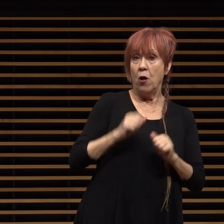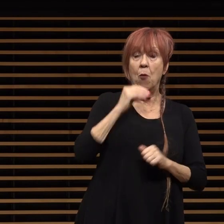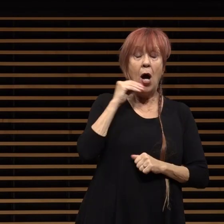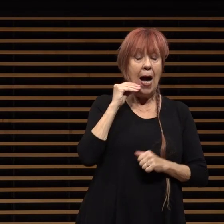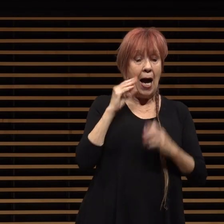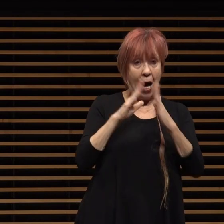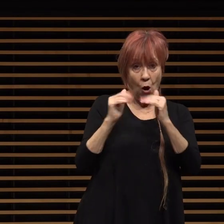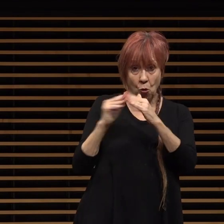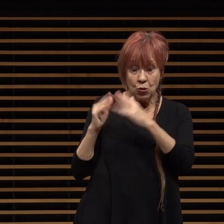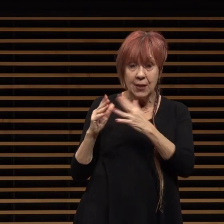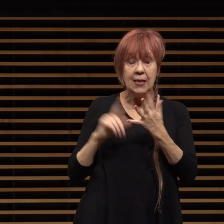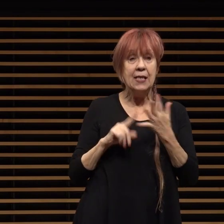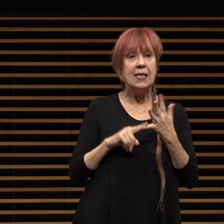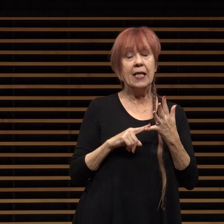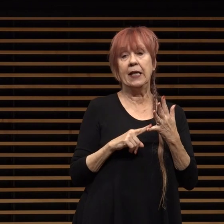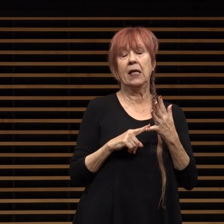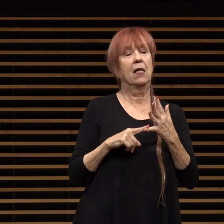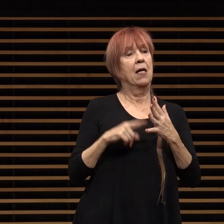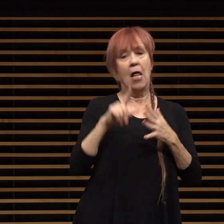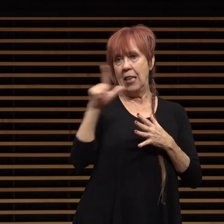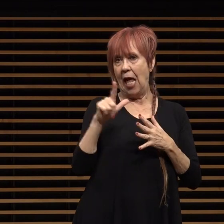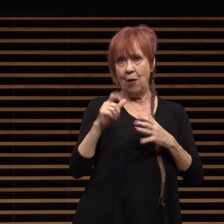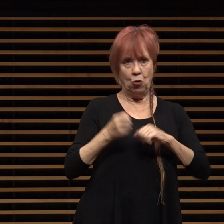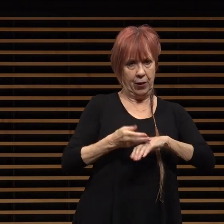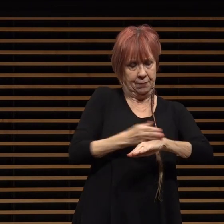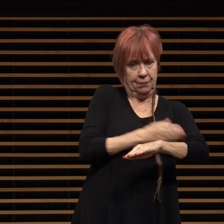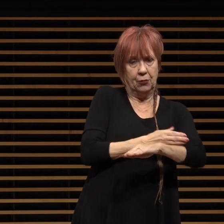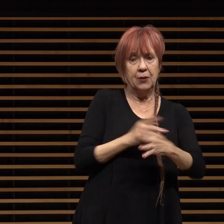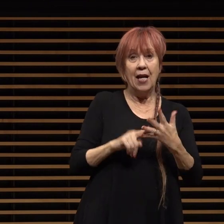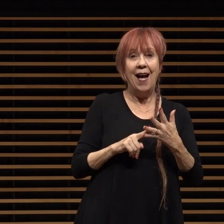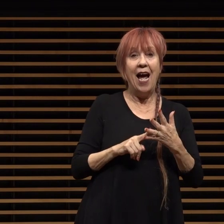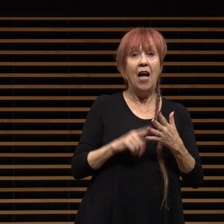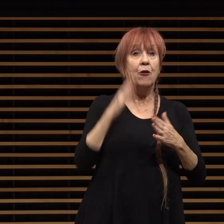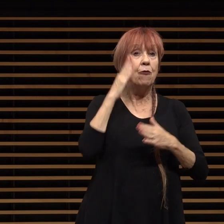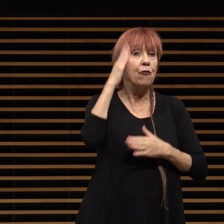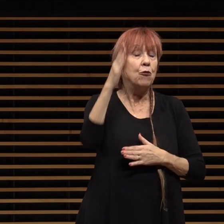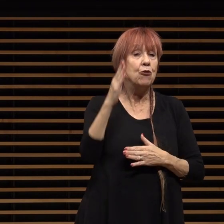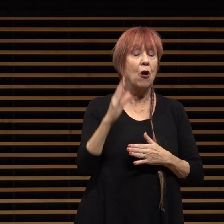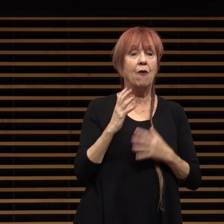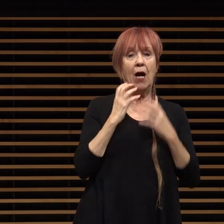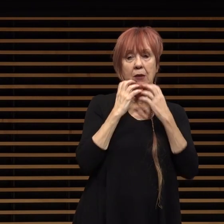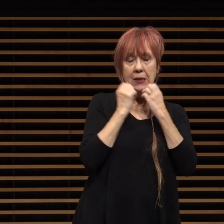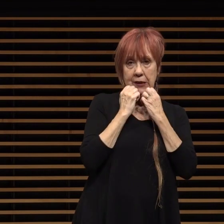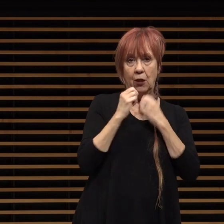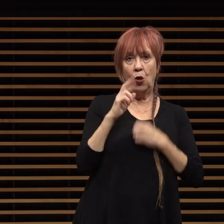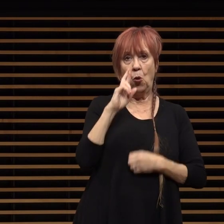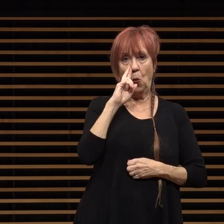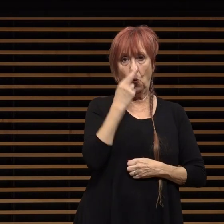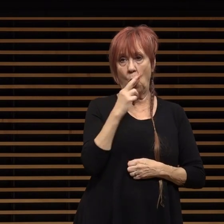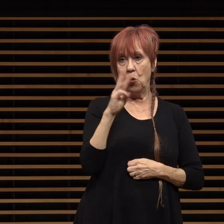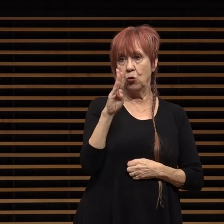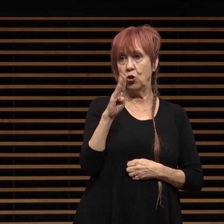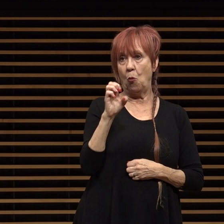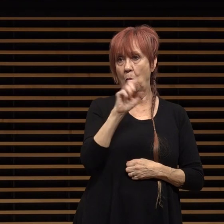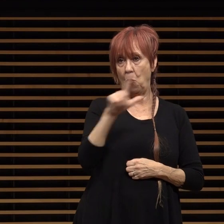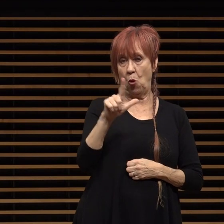central library restoration and the future of our deer rose bowl